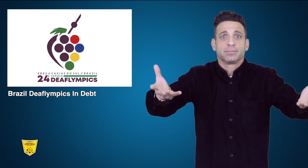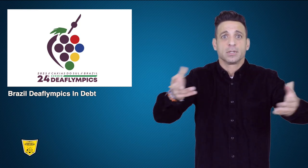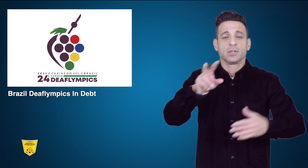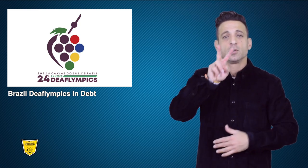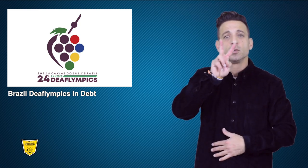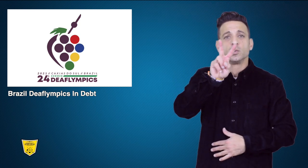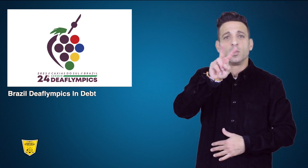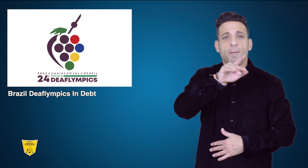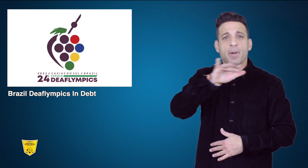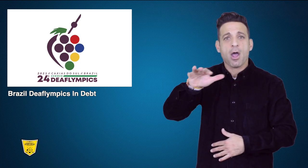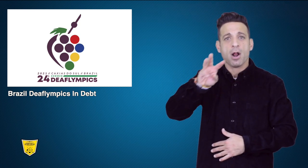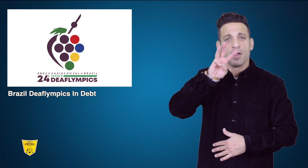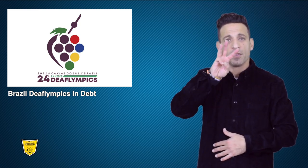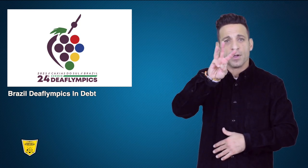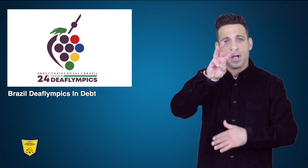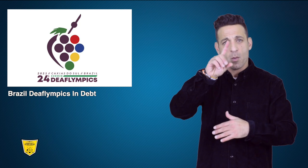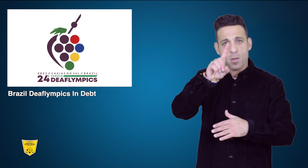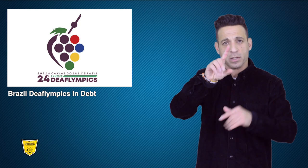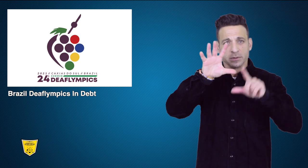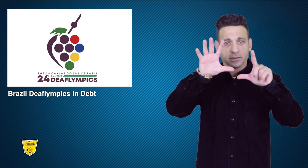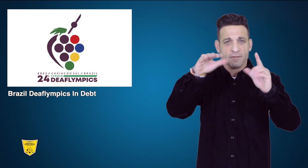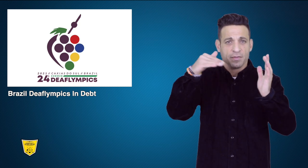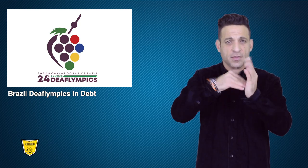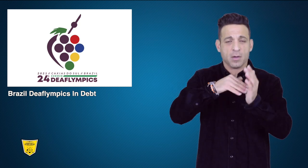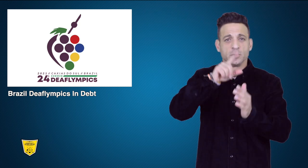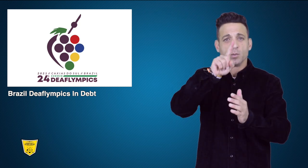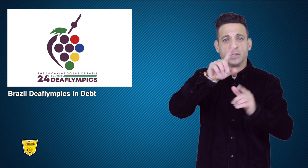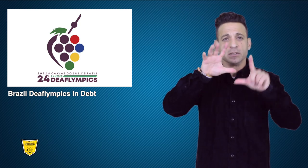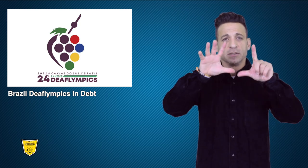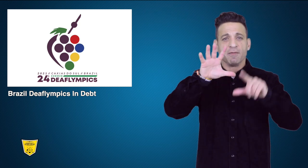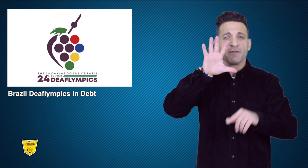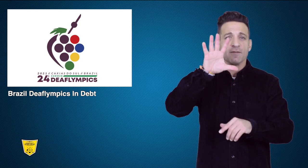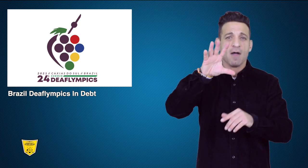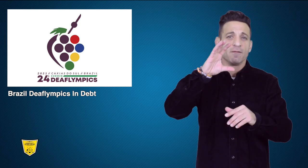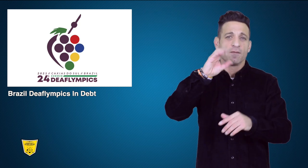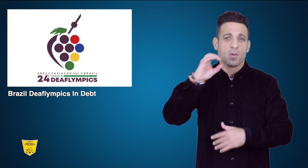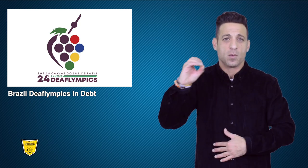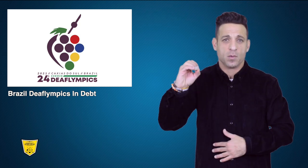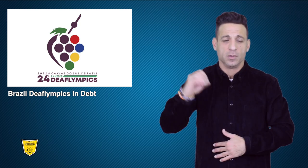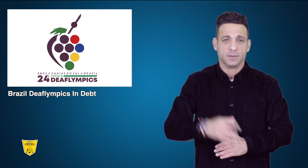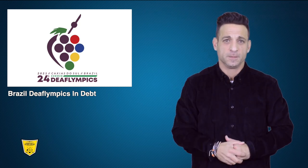as $2,317,175 USD.